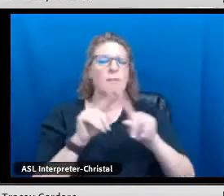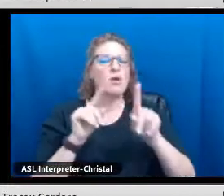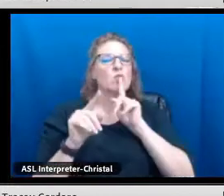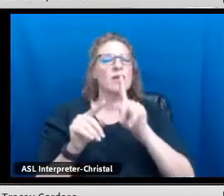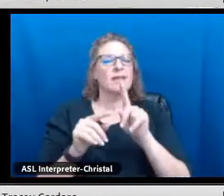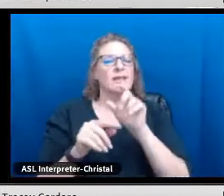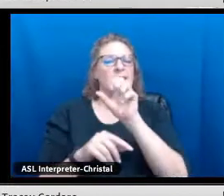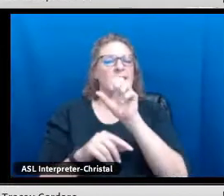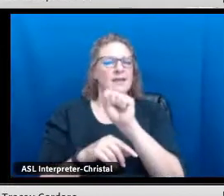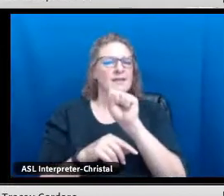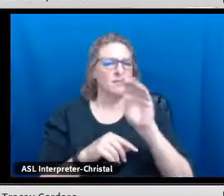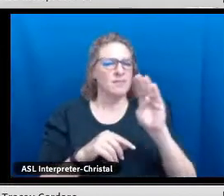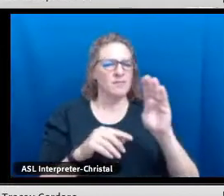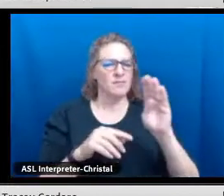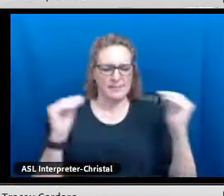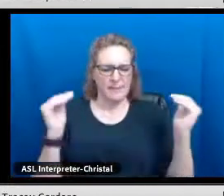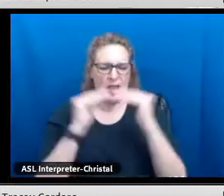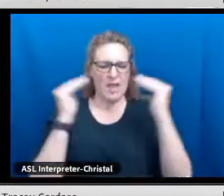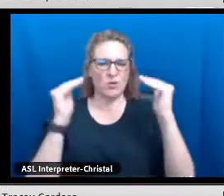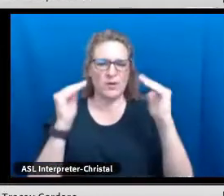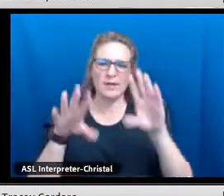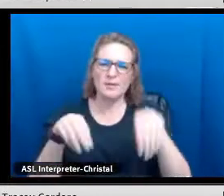So the seal is really about equity.